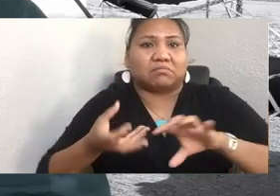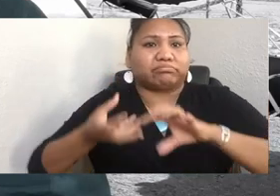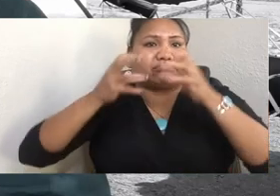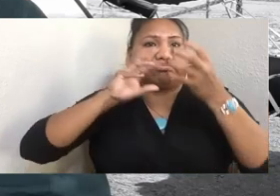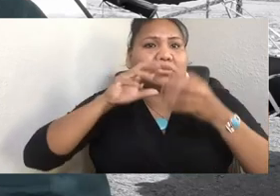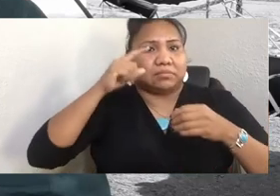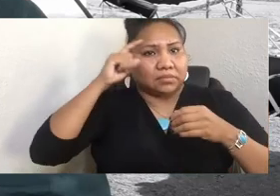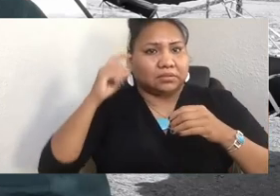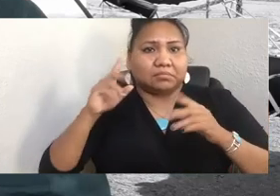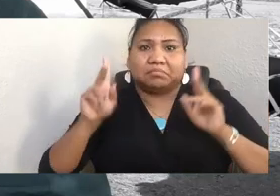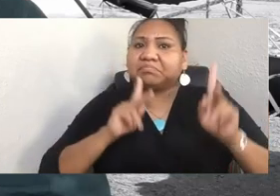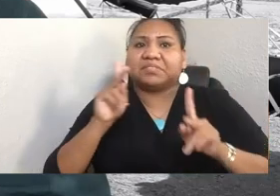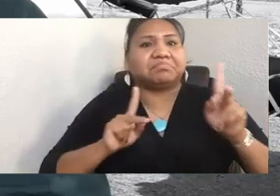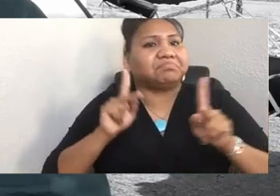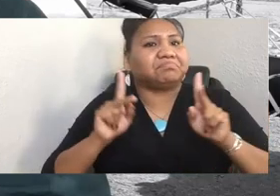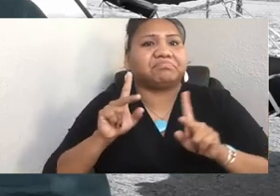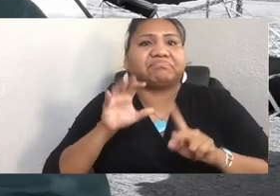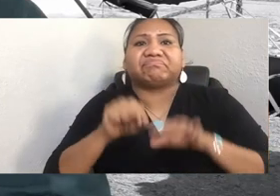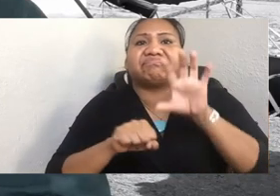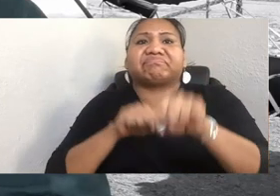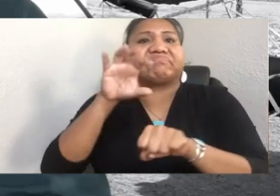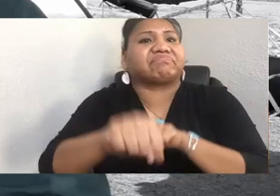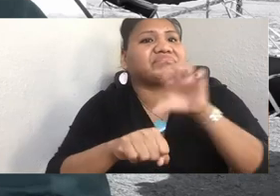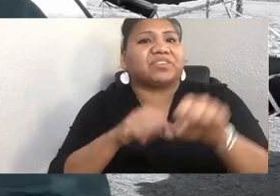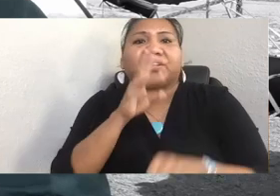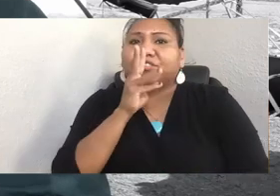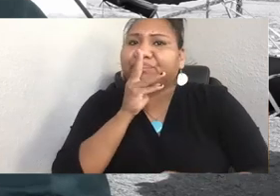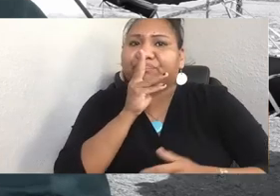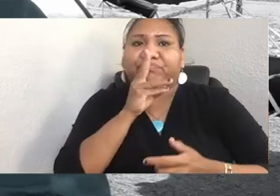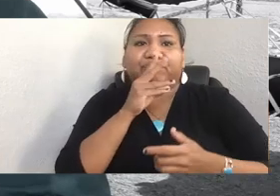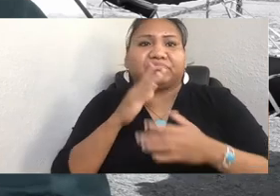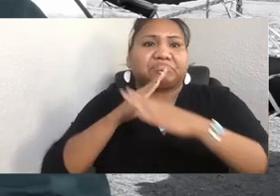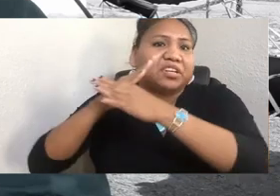so thirsty that the river gets choked out by dams and overharvesting upstream.